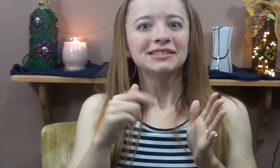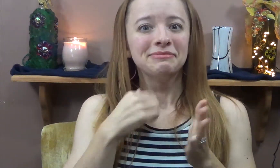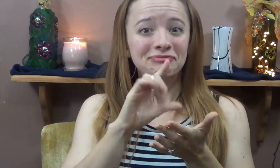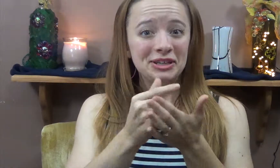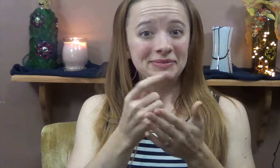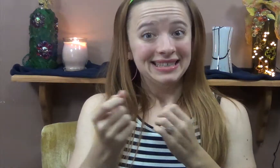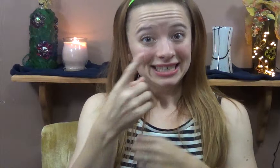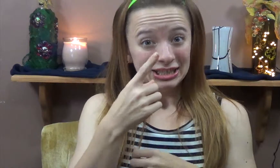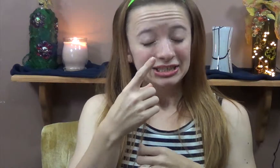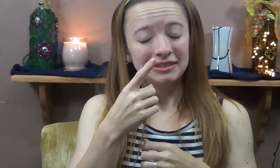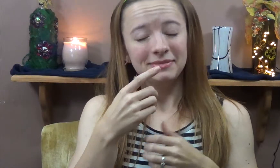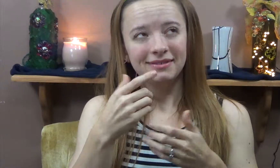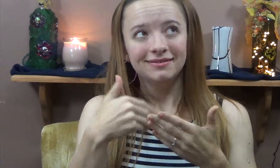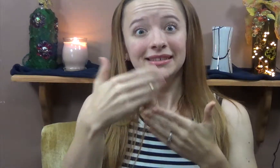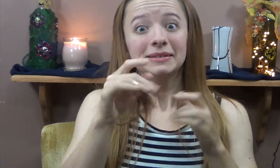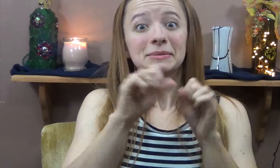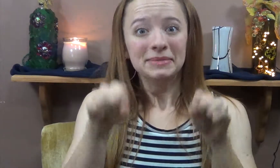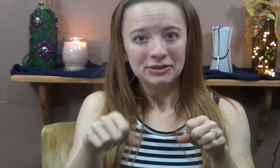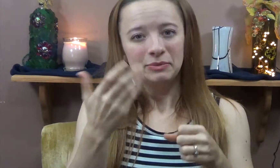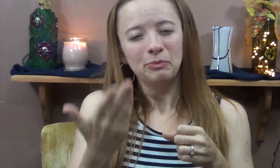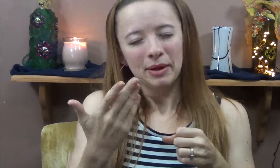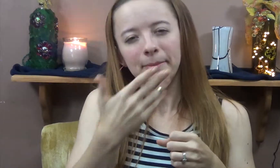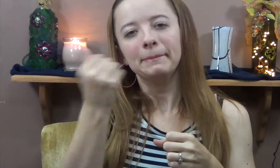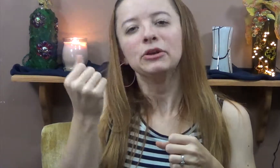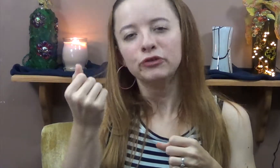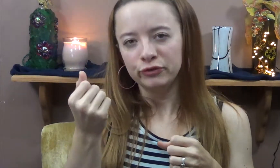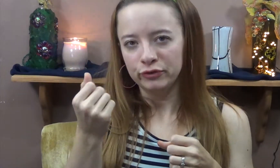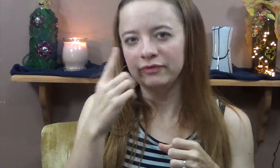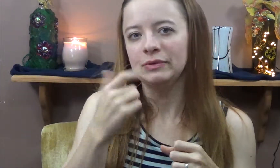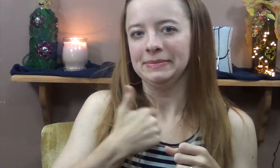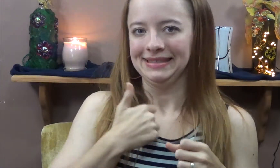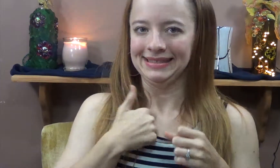stick it out with me until I'm finished with school. I'll be graduating next year, but next semester